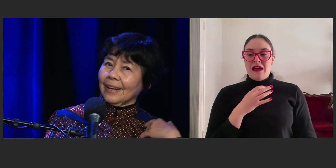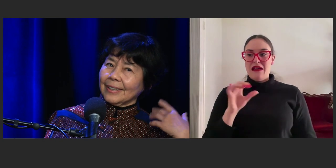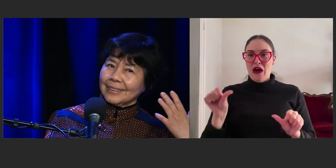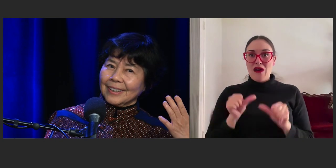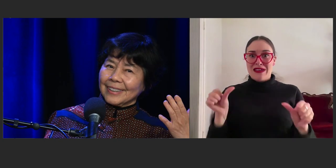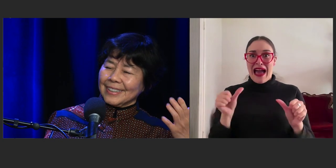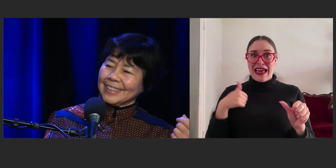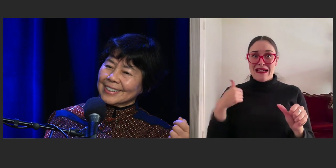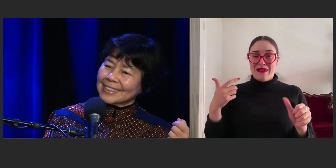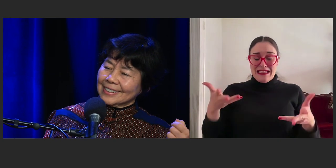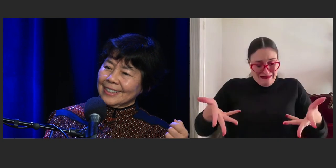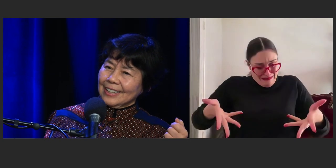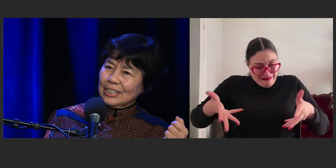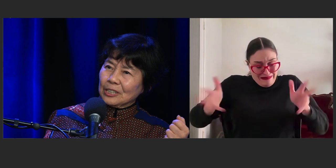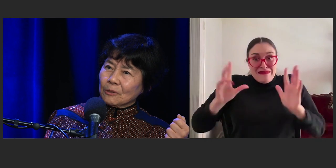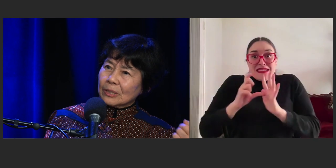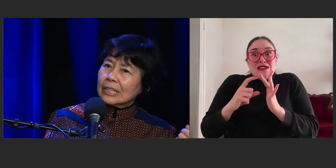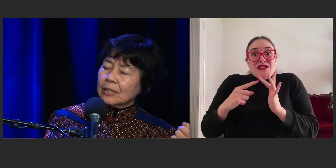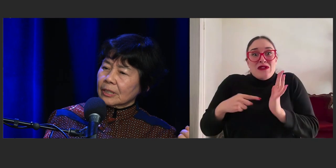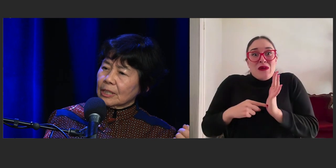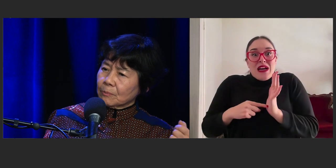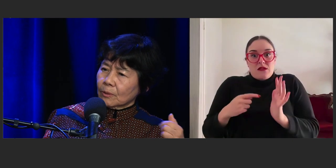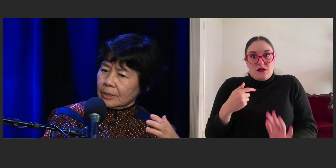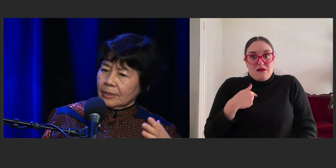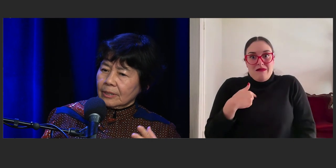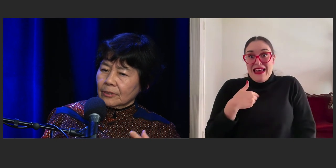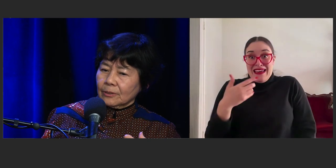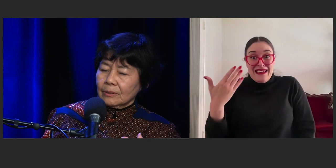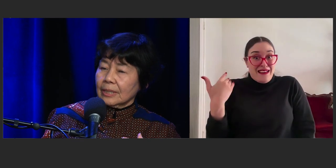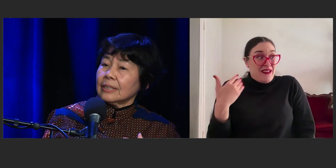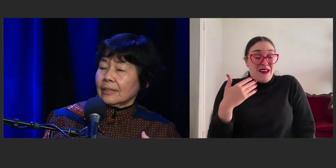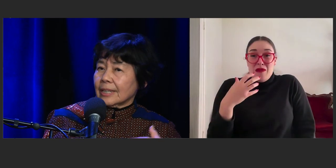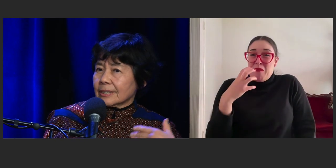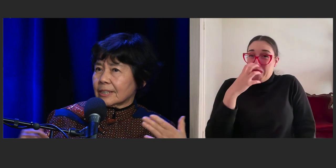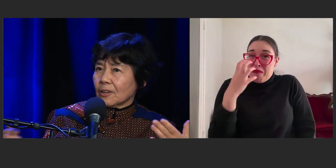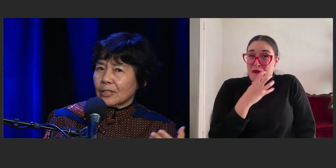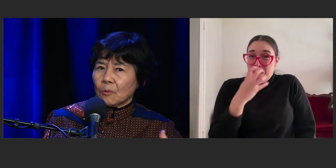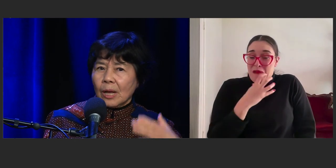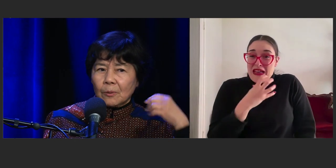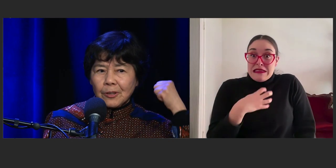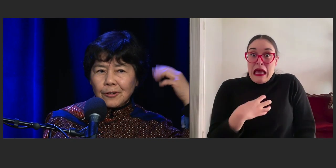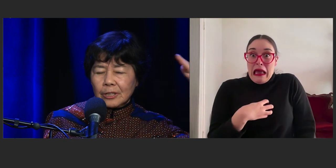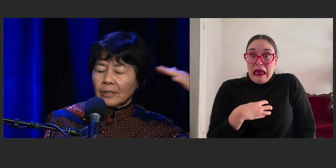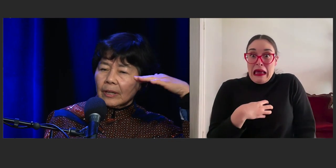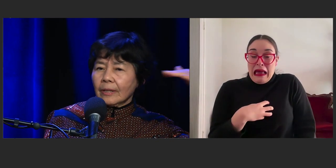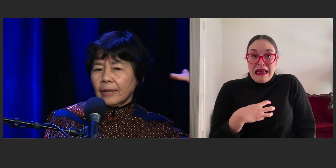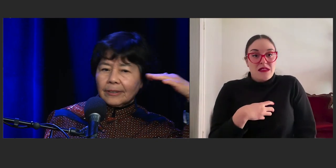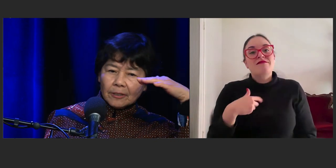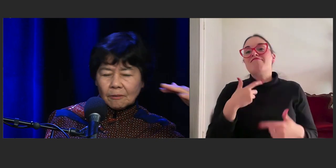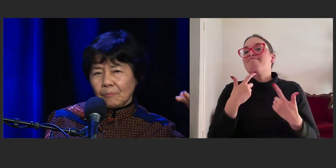And I think that's really, really important too. And that's the only way where you can,